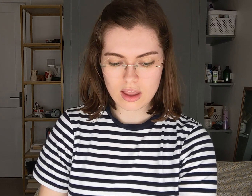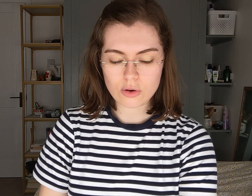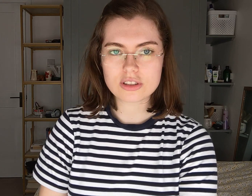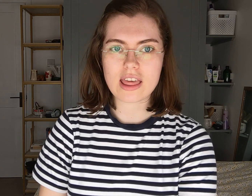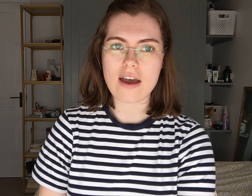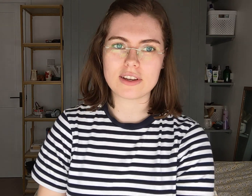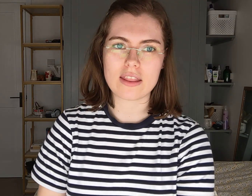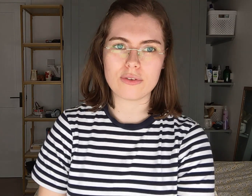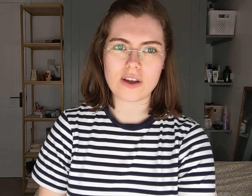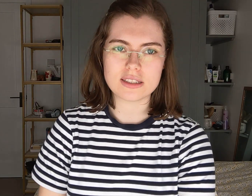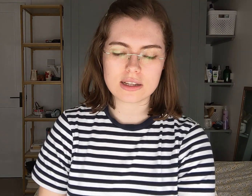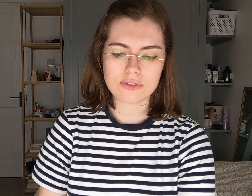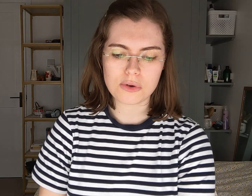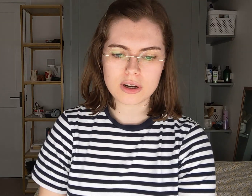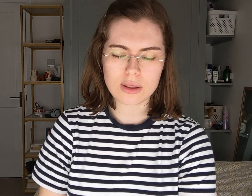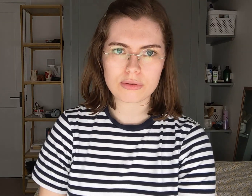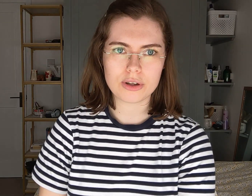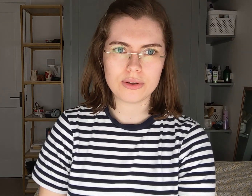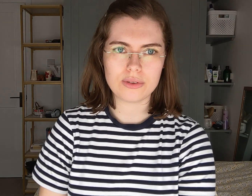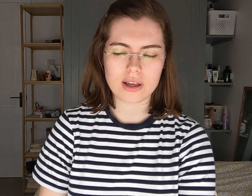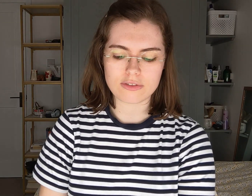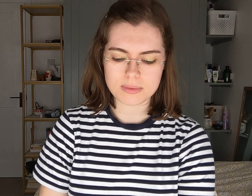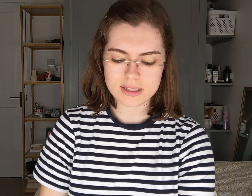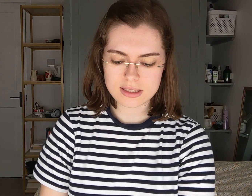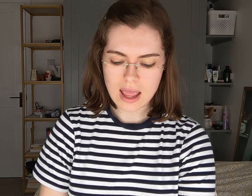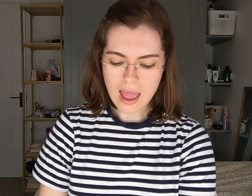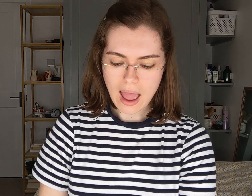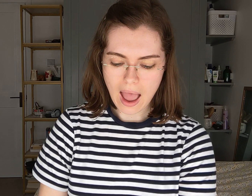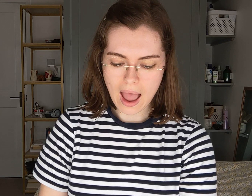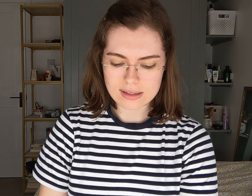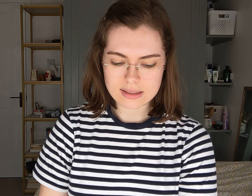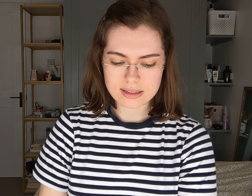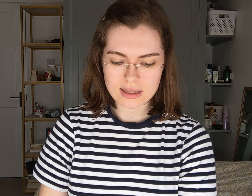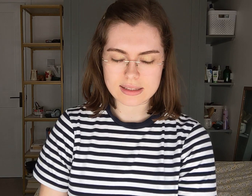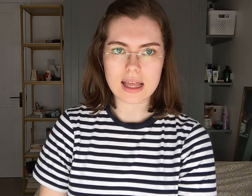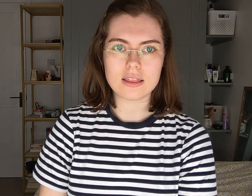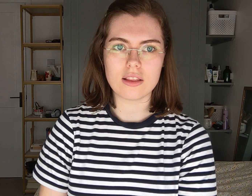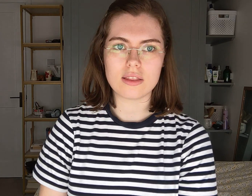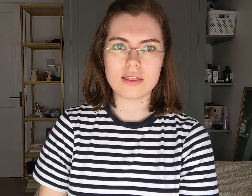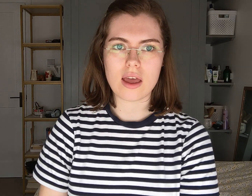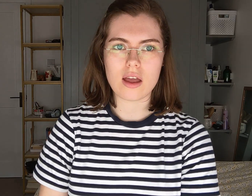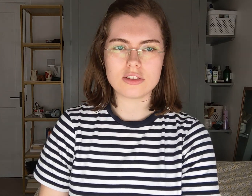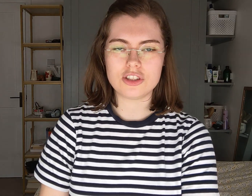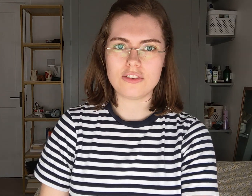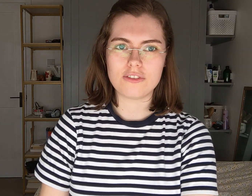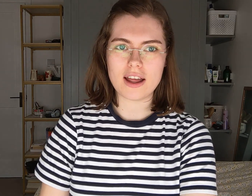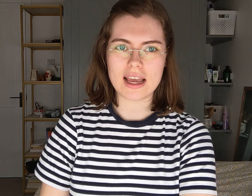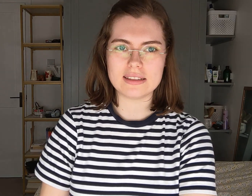You know, they have to get the funding for it through the government and they said that the Student Finance